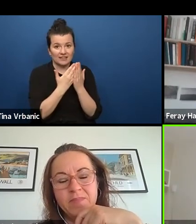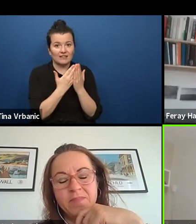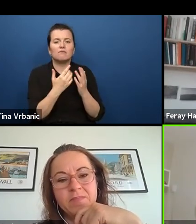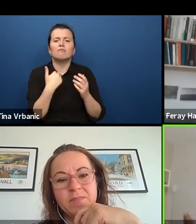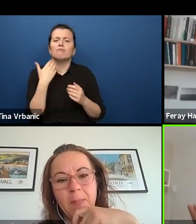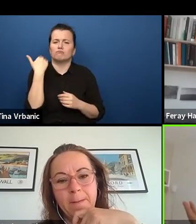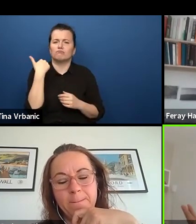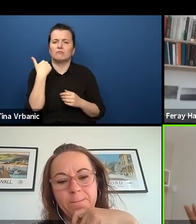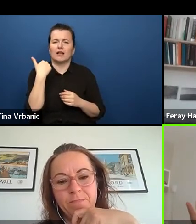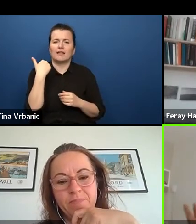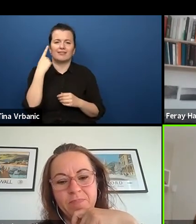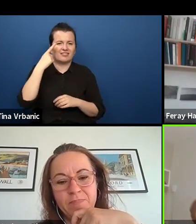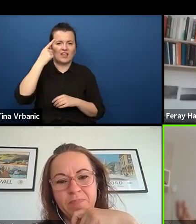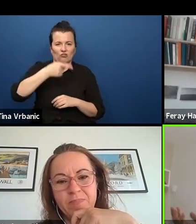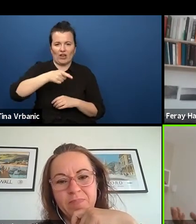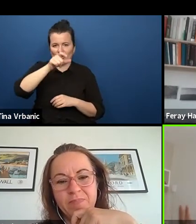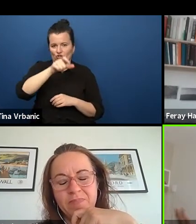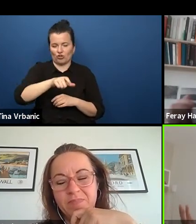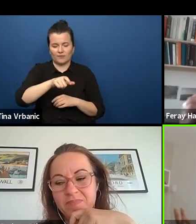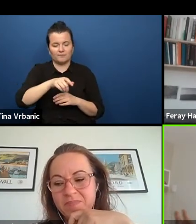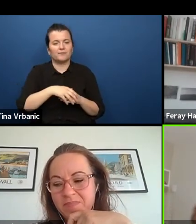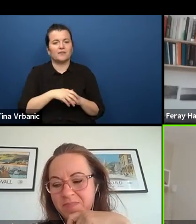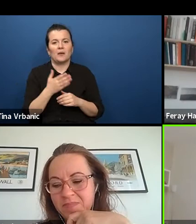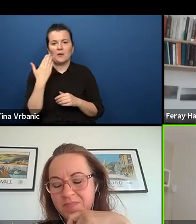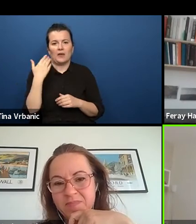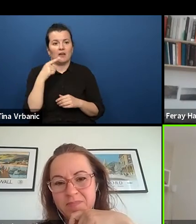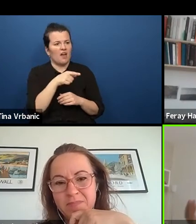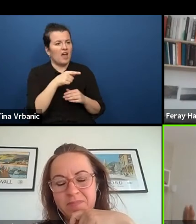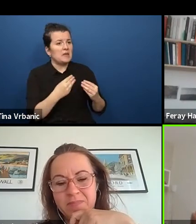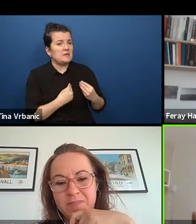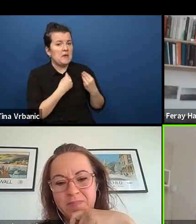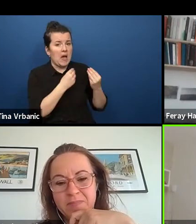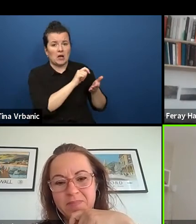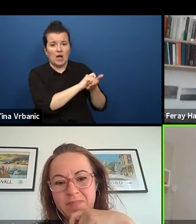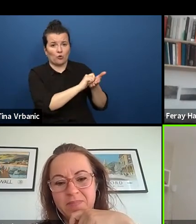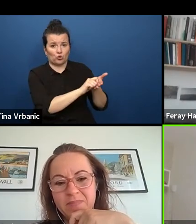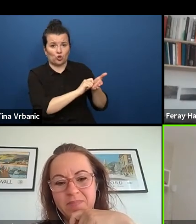I work with a young author that she made a play